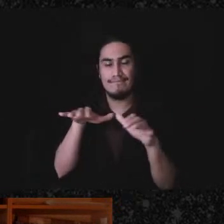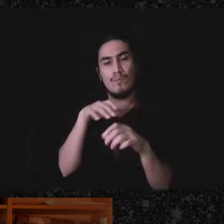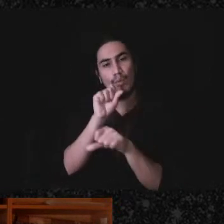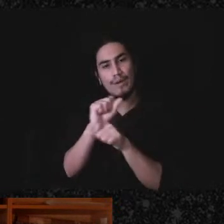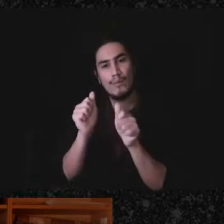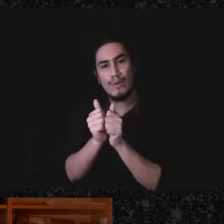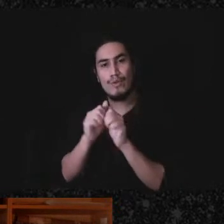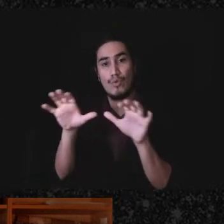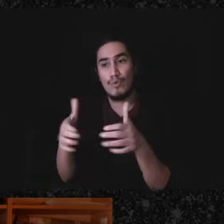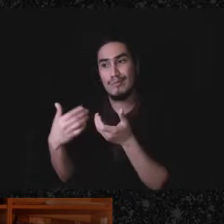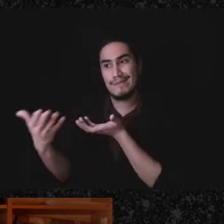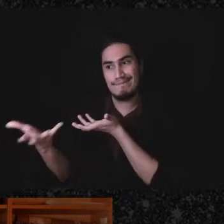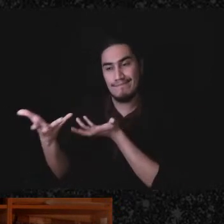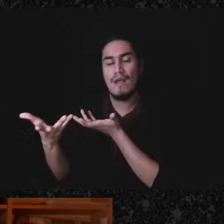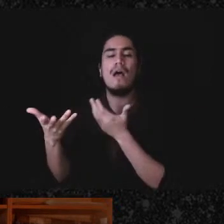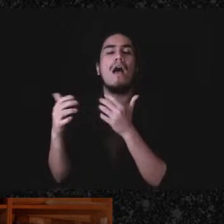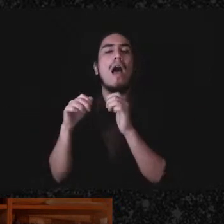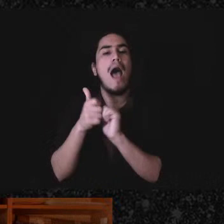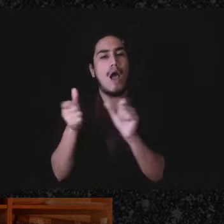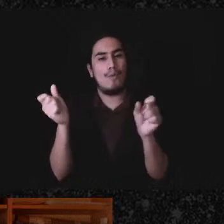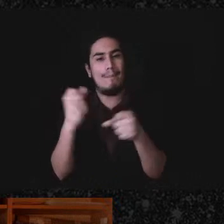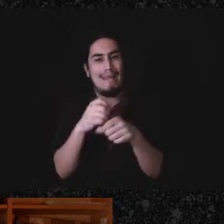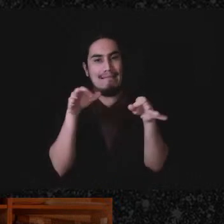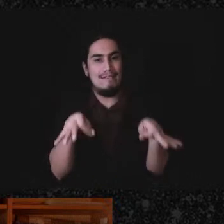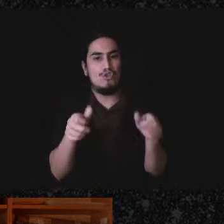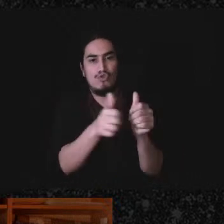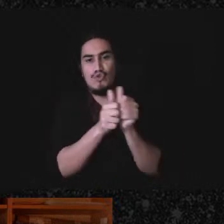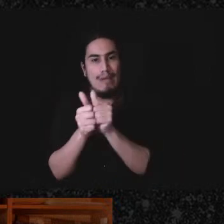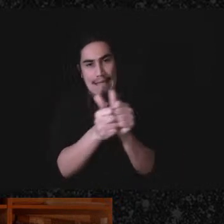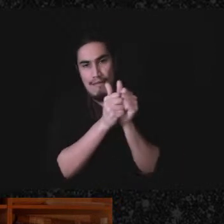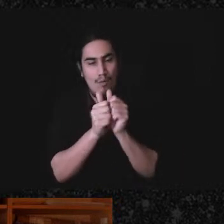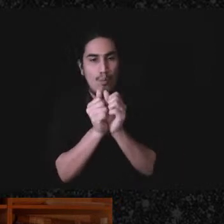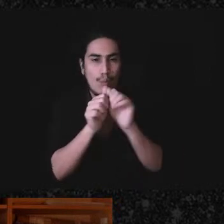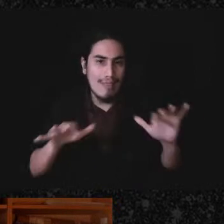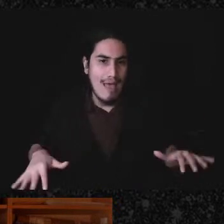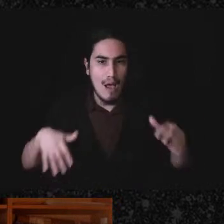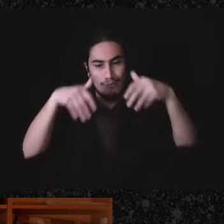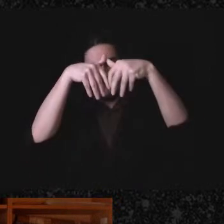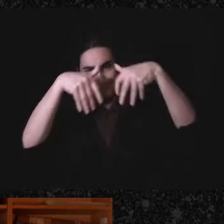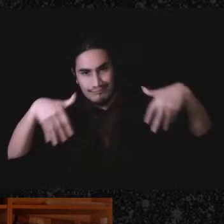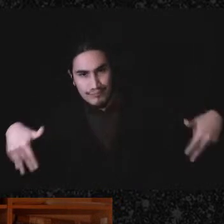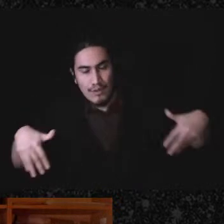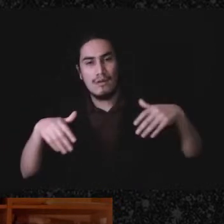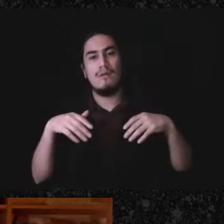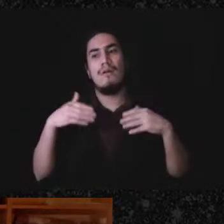decisions together in non-hierarchical ways, how to bring new people in and have them get